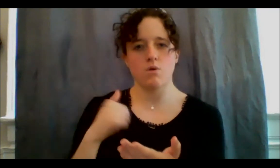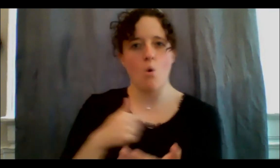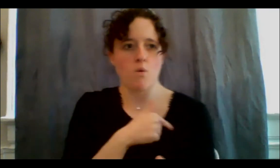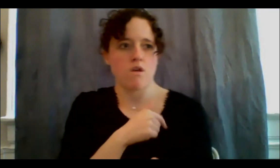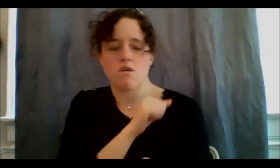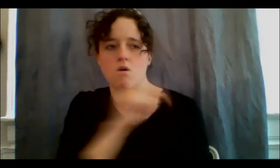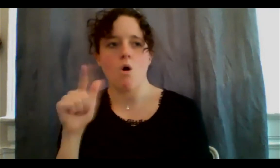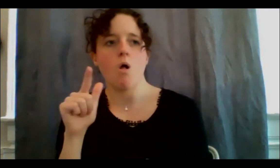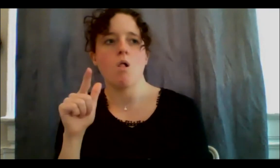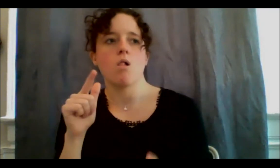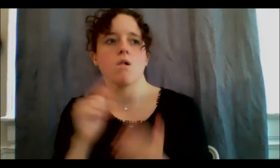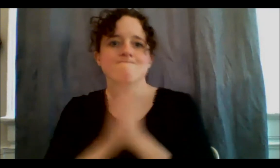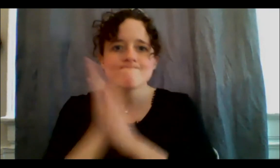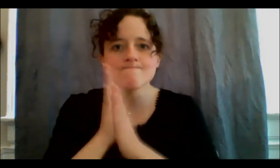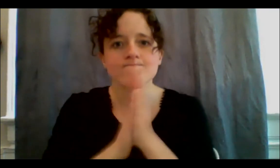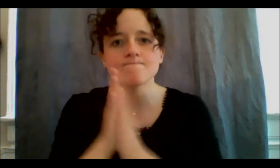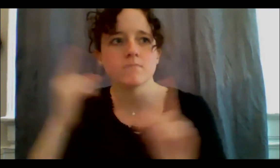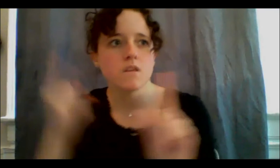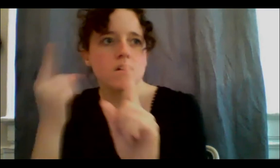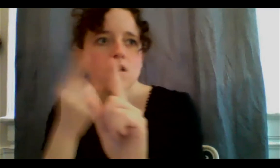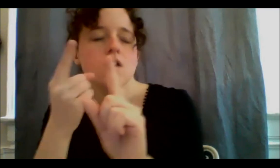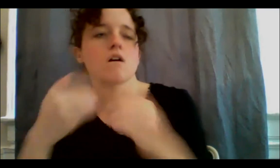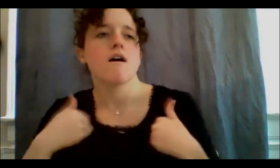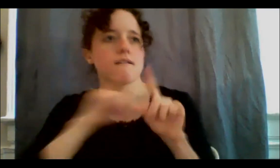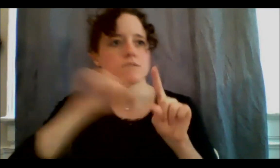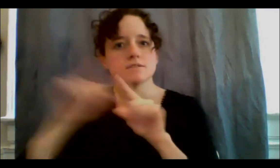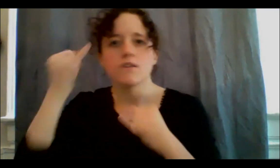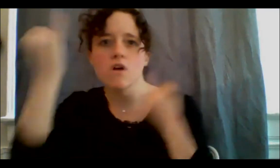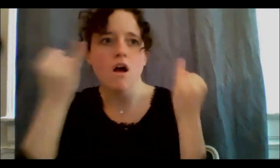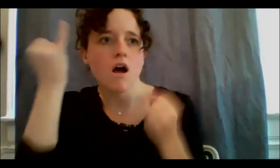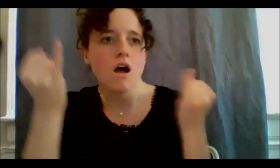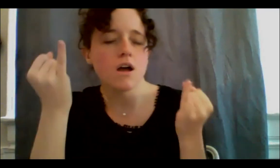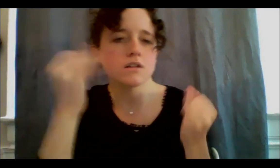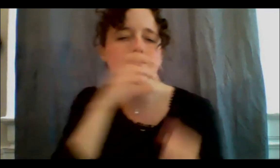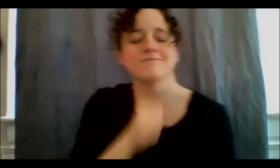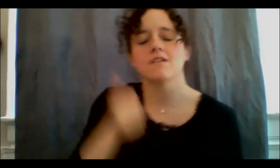ideas. It's been a really successful group of entrepreneurs who have come together